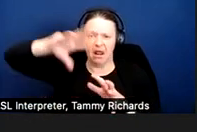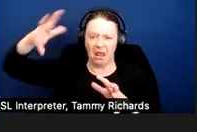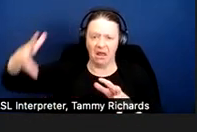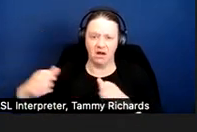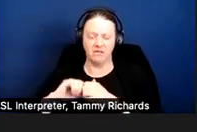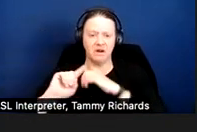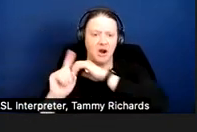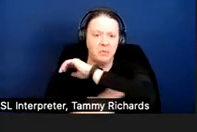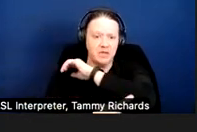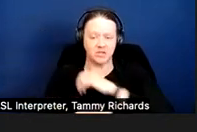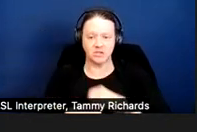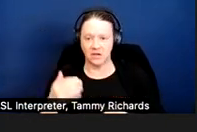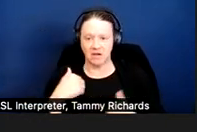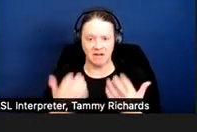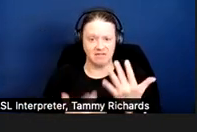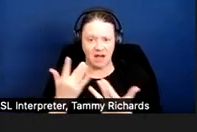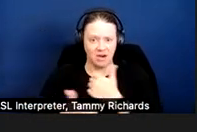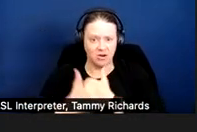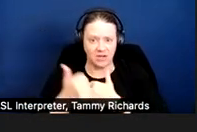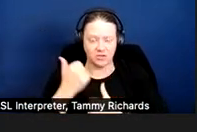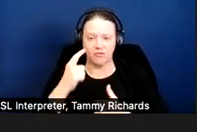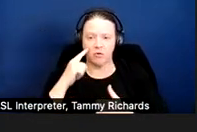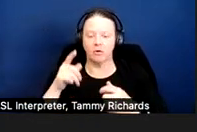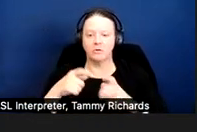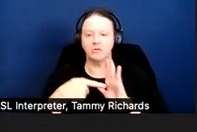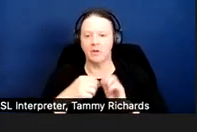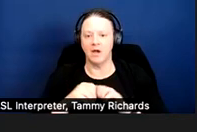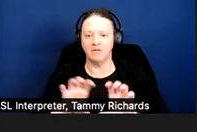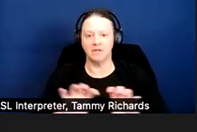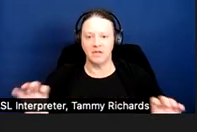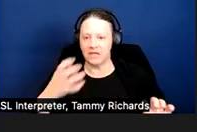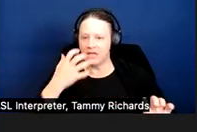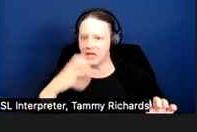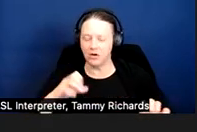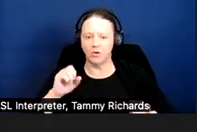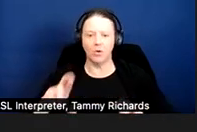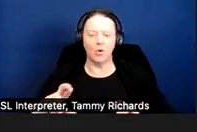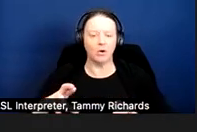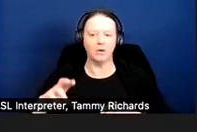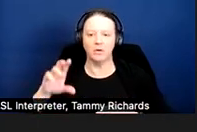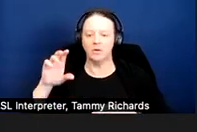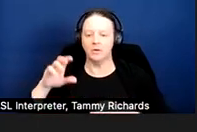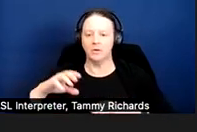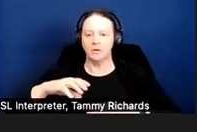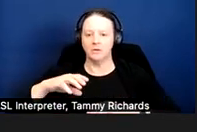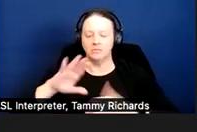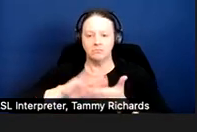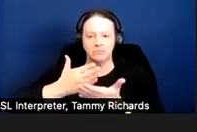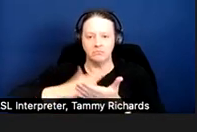Are there things stacked on the radiators or the stoves? Are there issues with the gas? Are there overloadings of outlets?